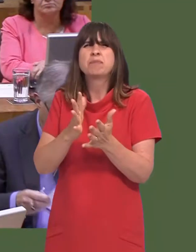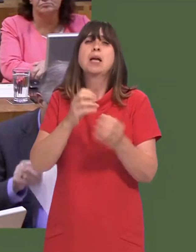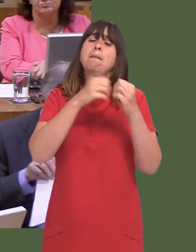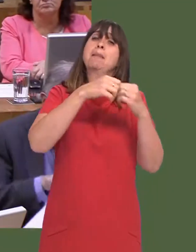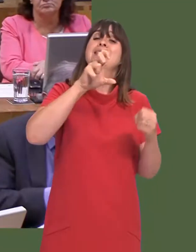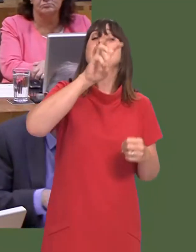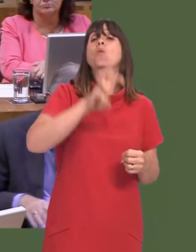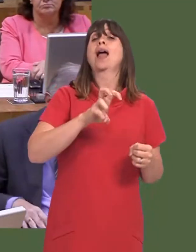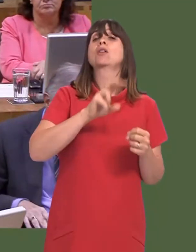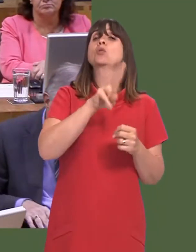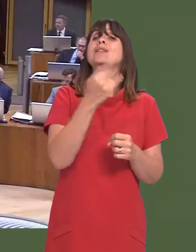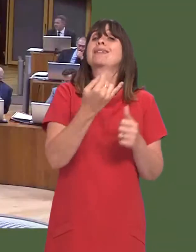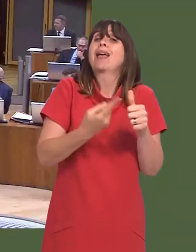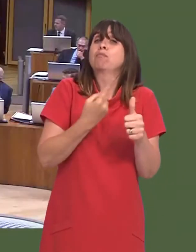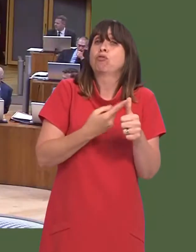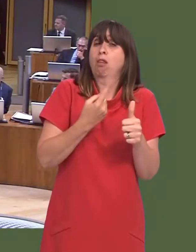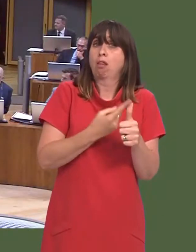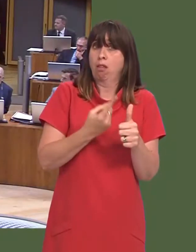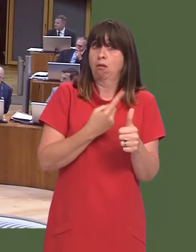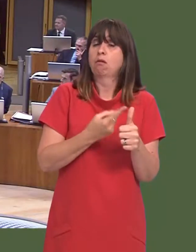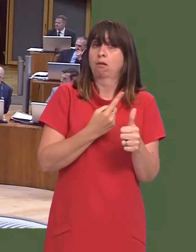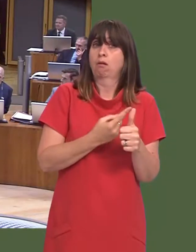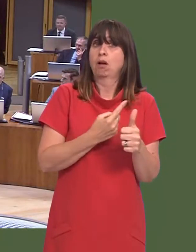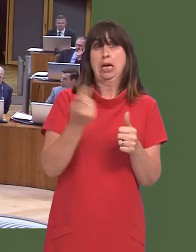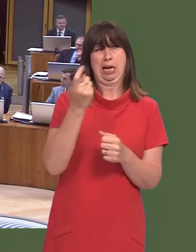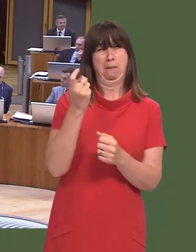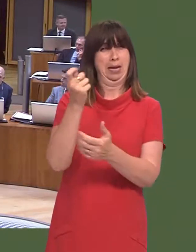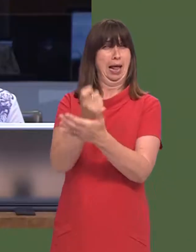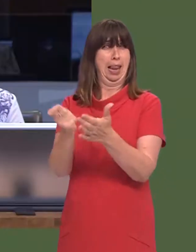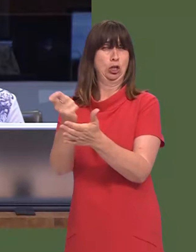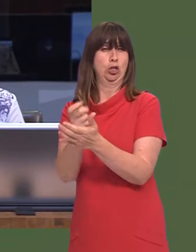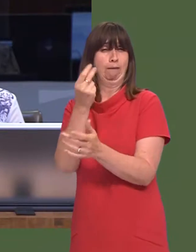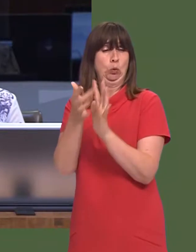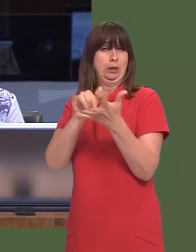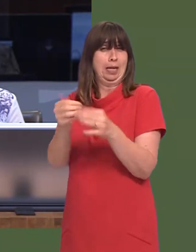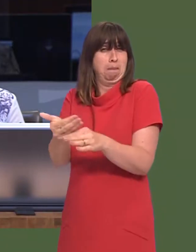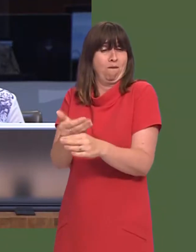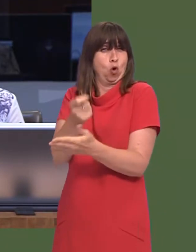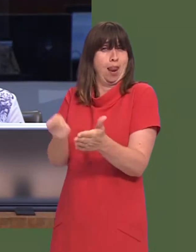You said on BBC Wales on 26 April this year, in the run-up to the election, just a few